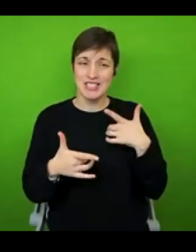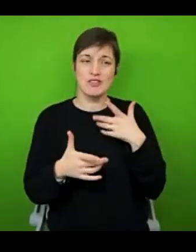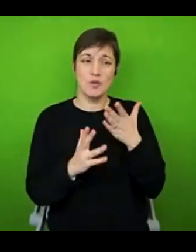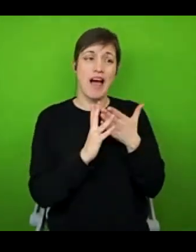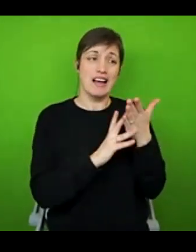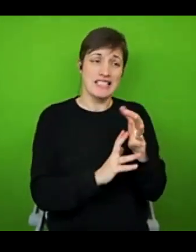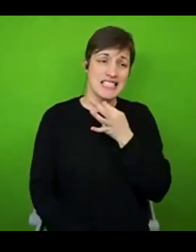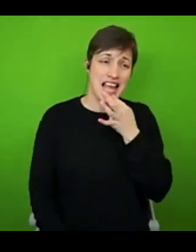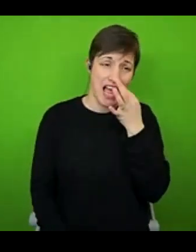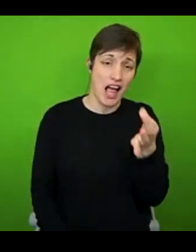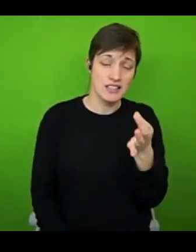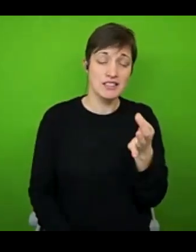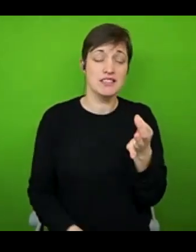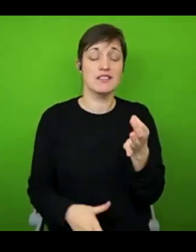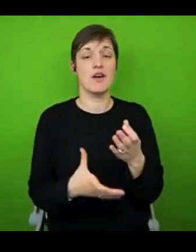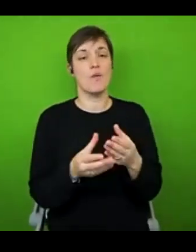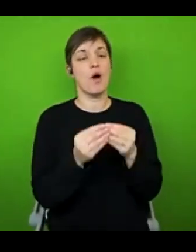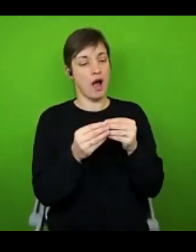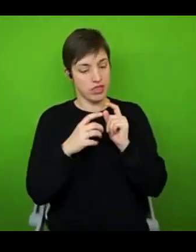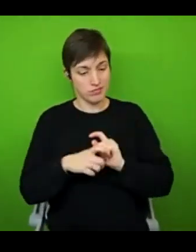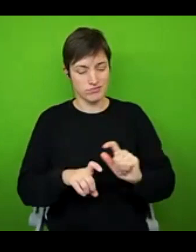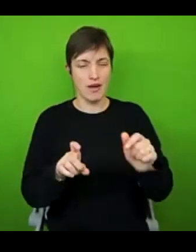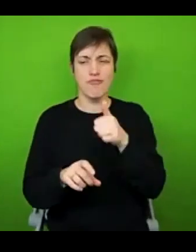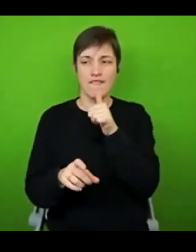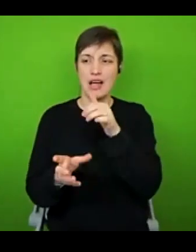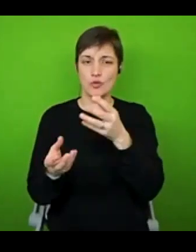long run for that one. I'd rather pass you on to them and give you incorrect advice.